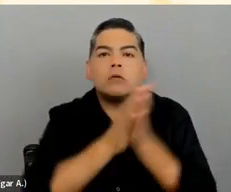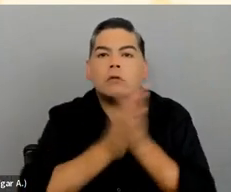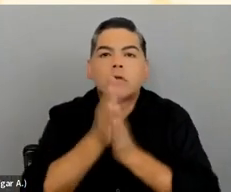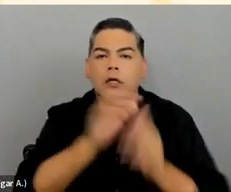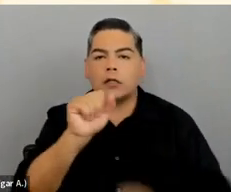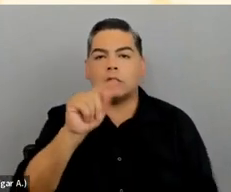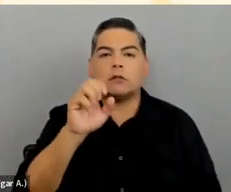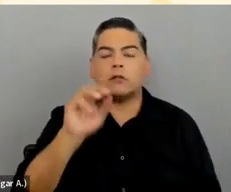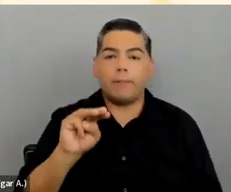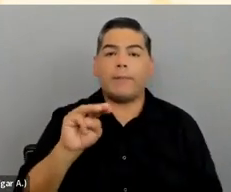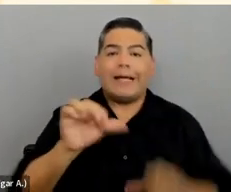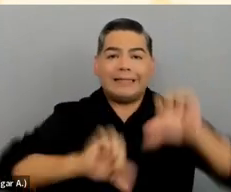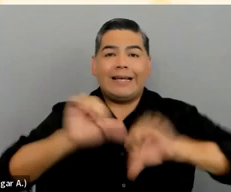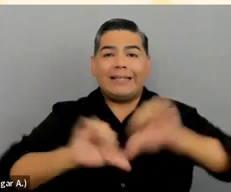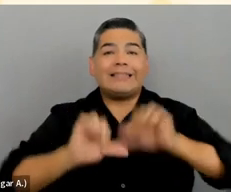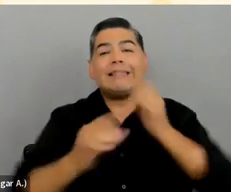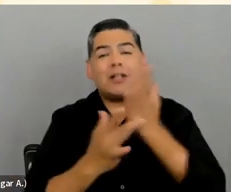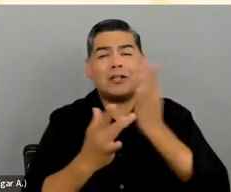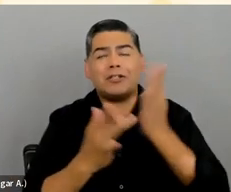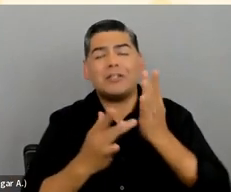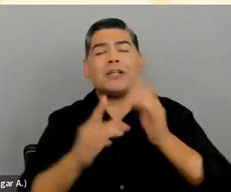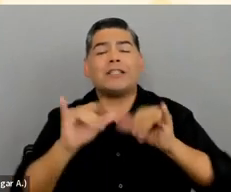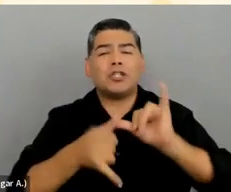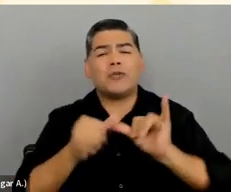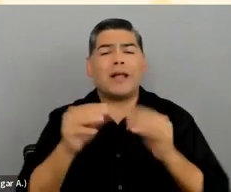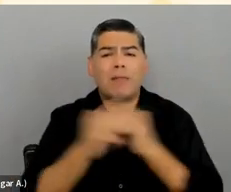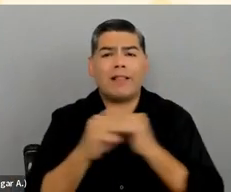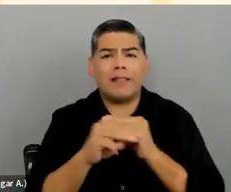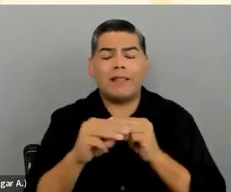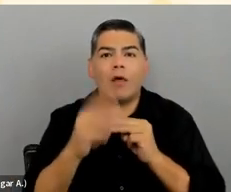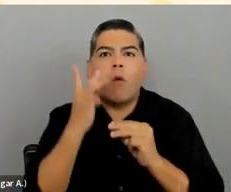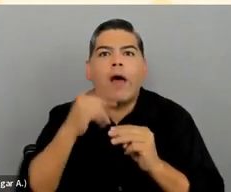They saw her doing it and they thought, Well, if she can do it, then I can do it.